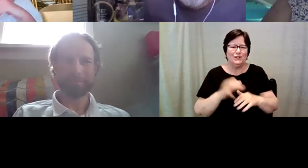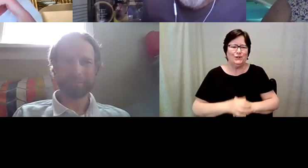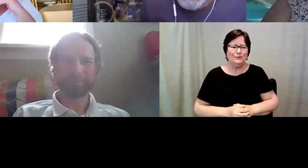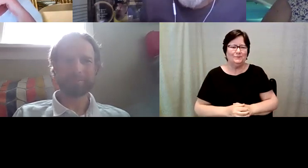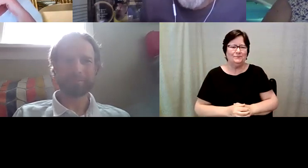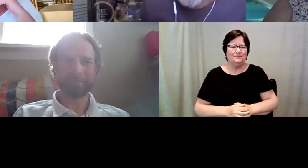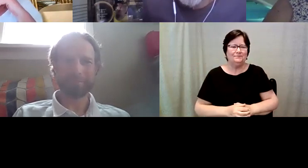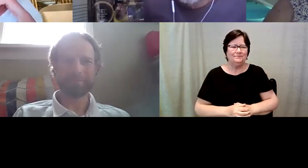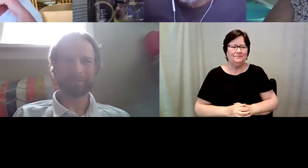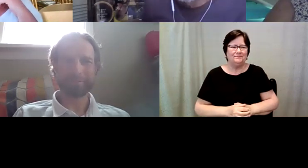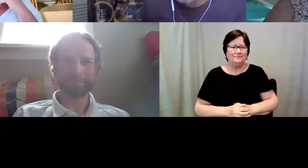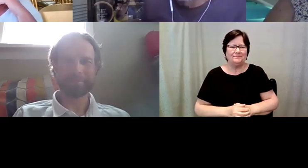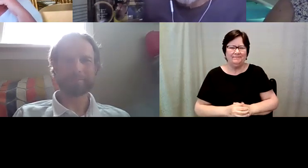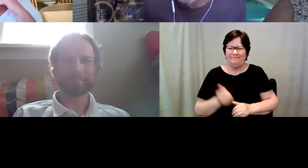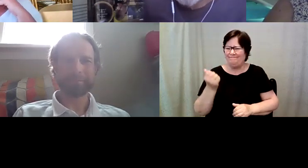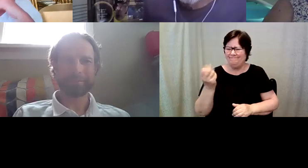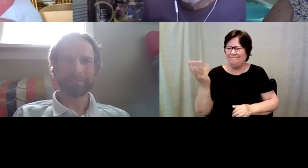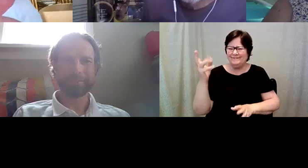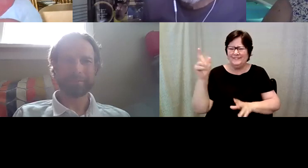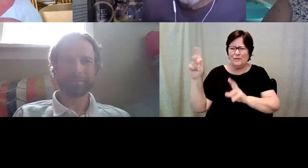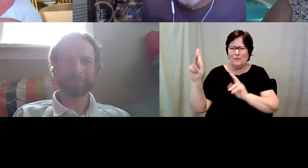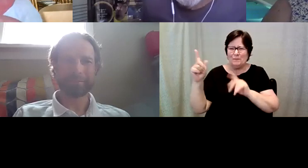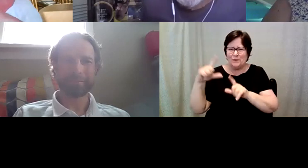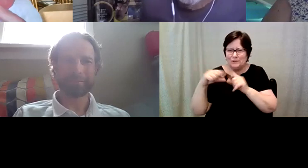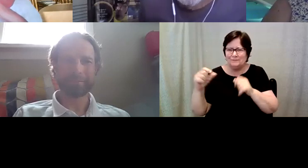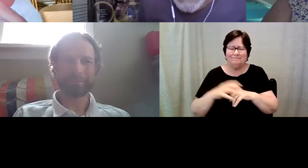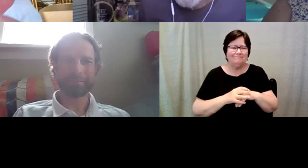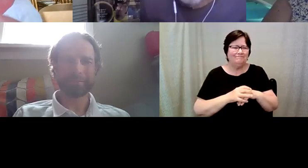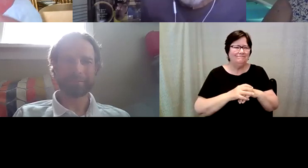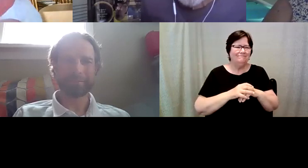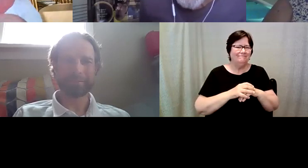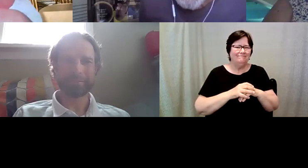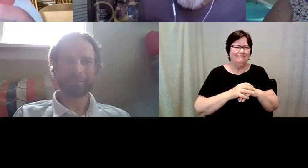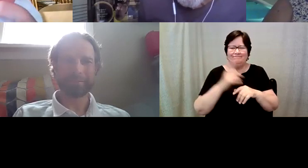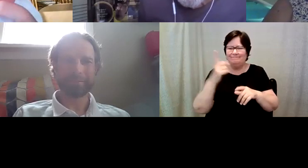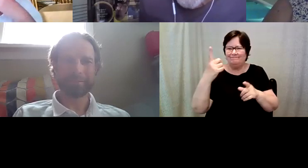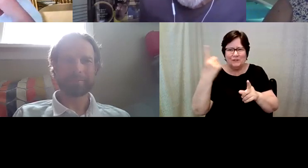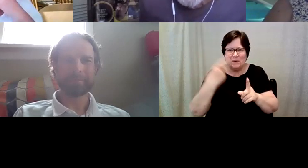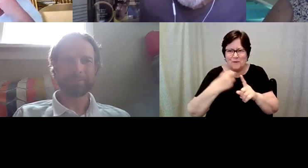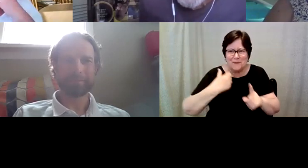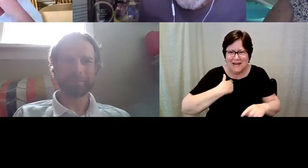D. Major Cohen: Should euros and. Kelly Redder: Bridget Luca is. Canada. Kelly Redder: and